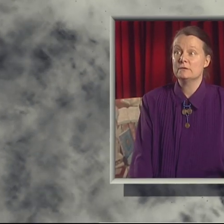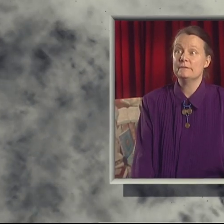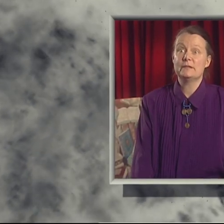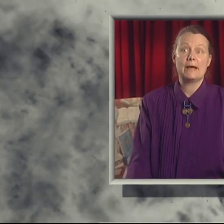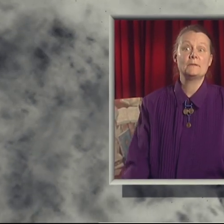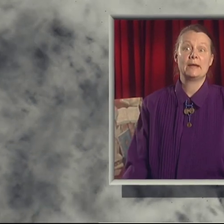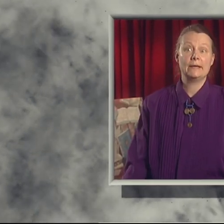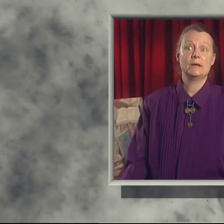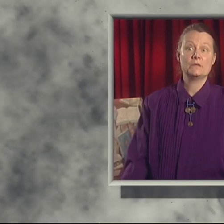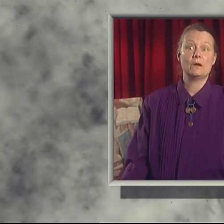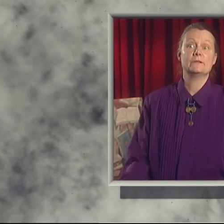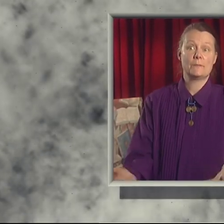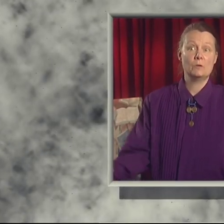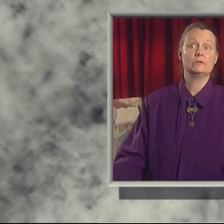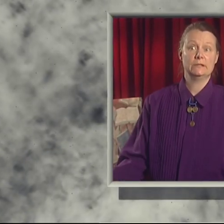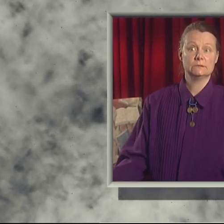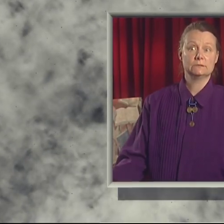"If the top of my head comes off, it's poetry!"